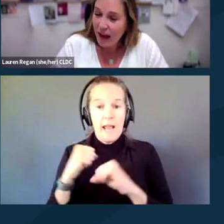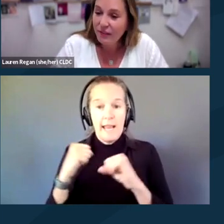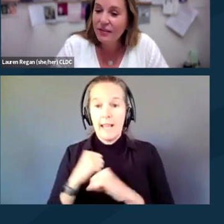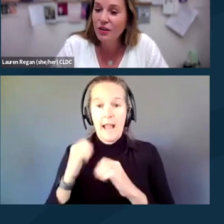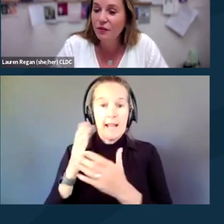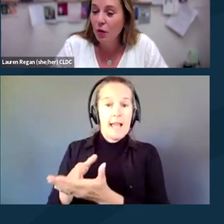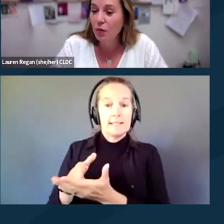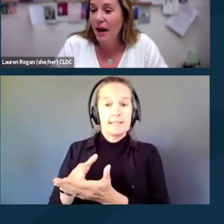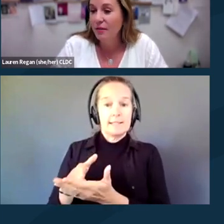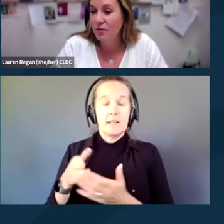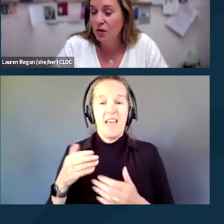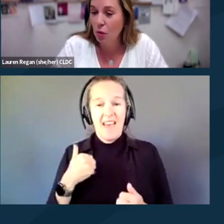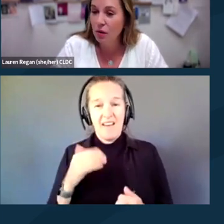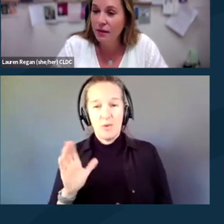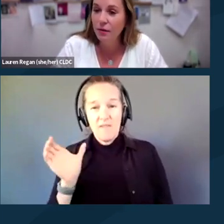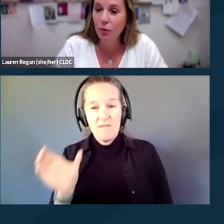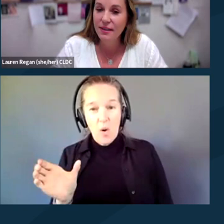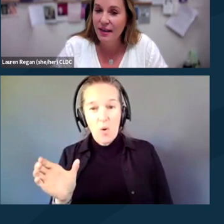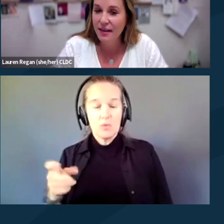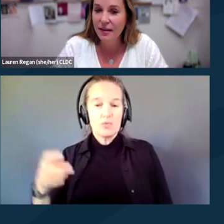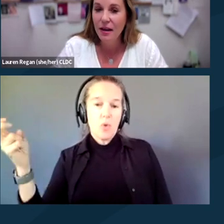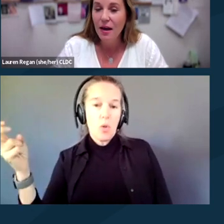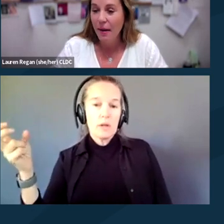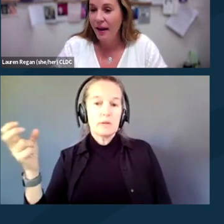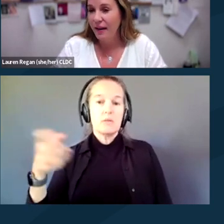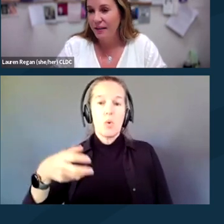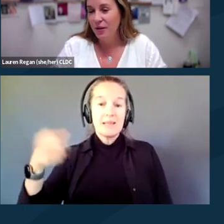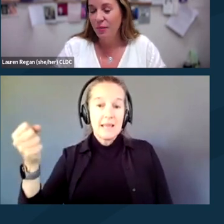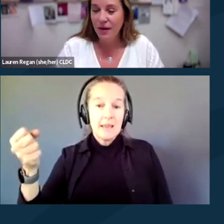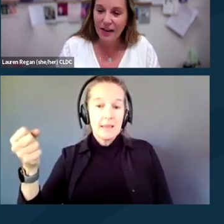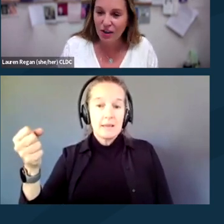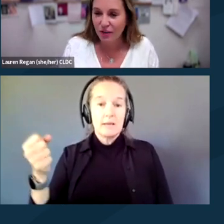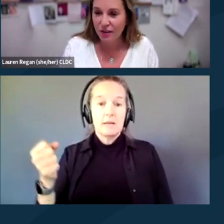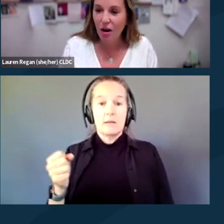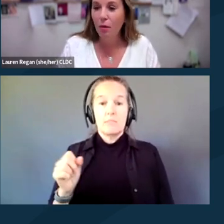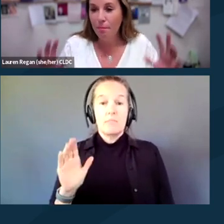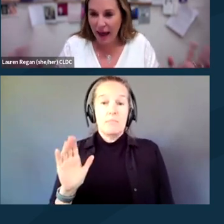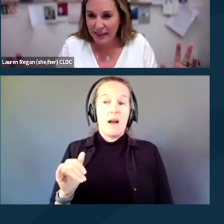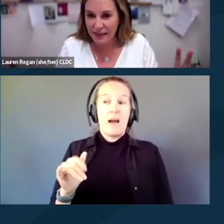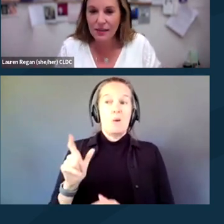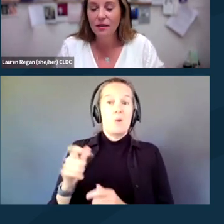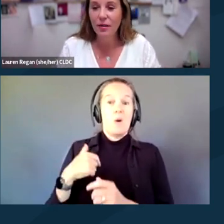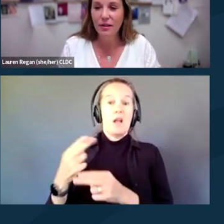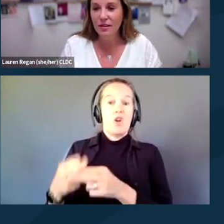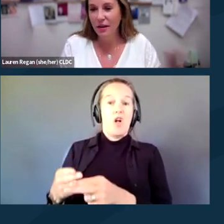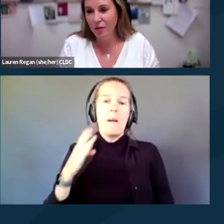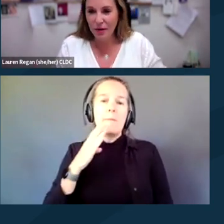having your phone either stolen or taken by what I generally call baddies, whether it's government